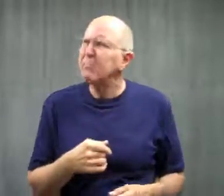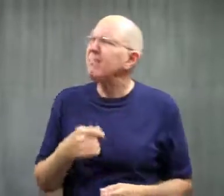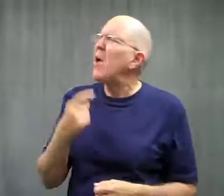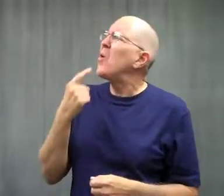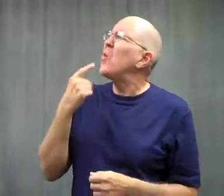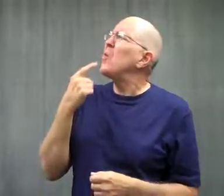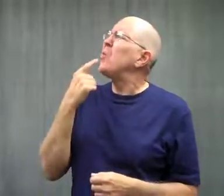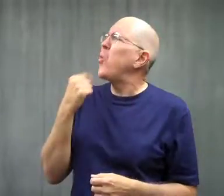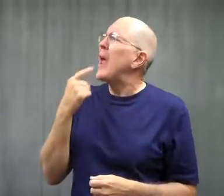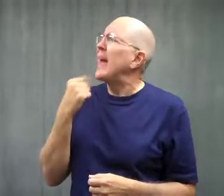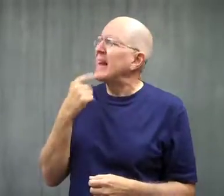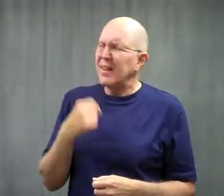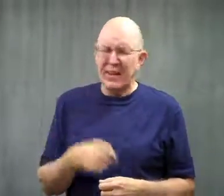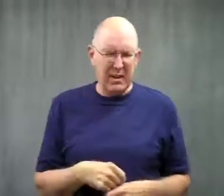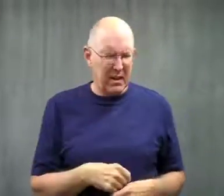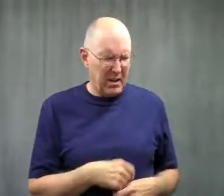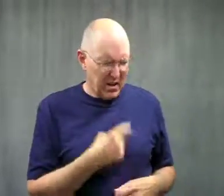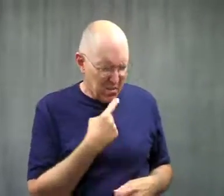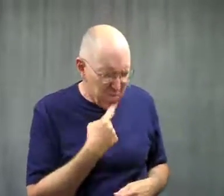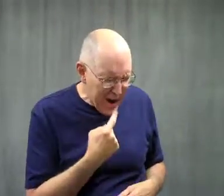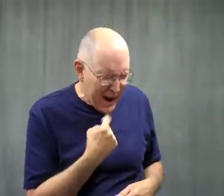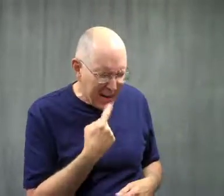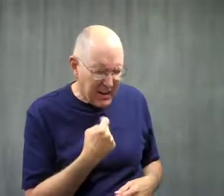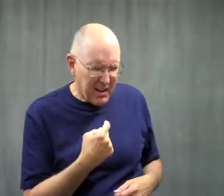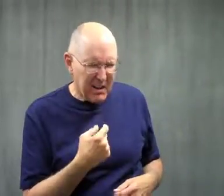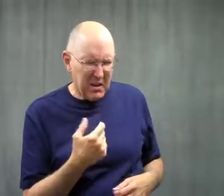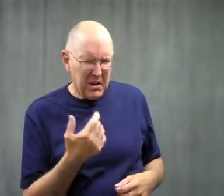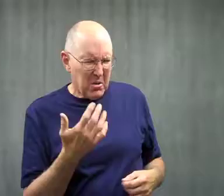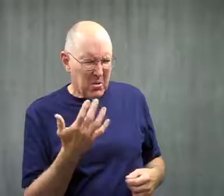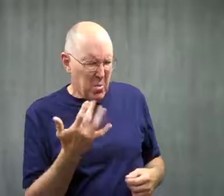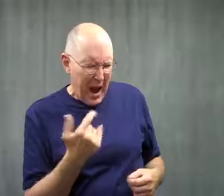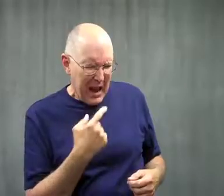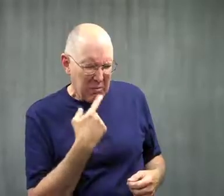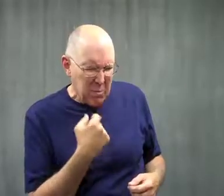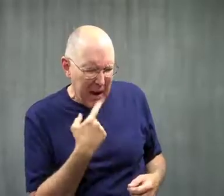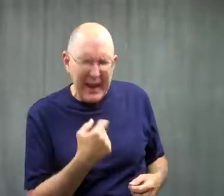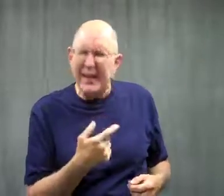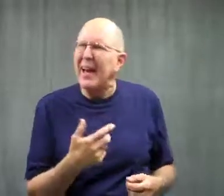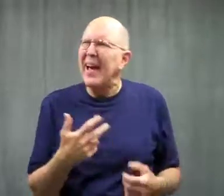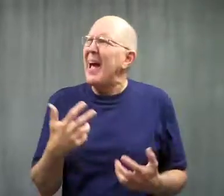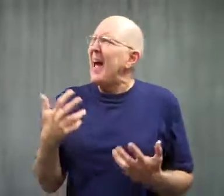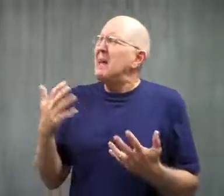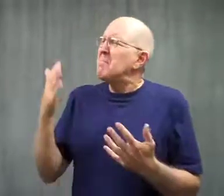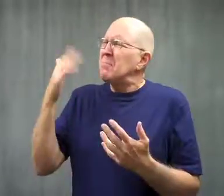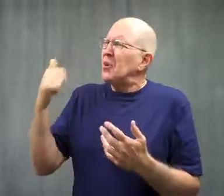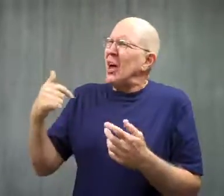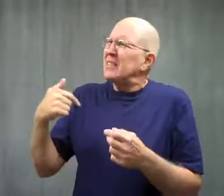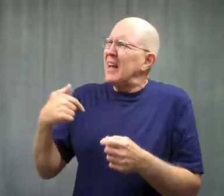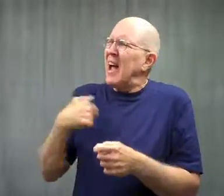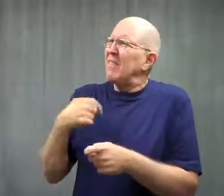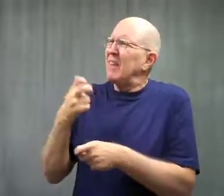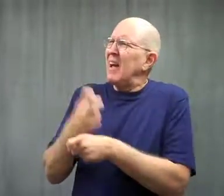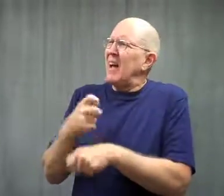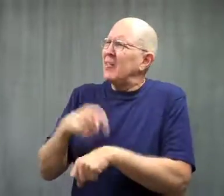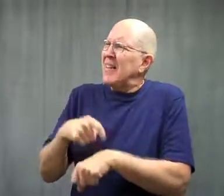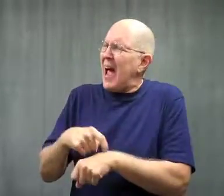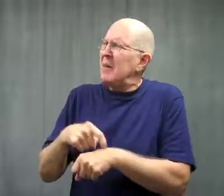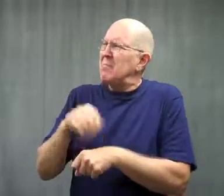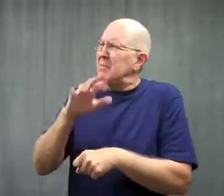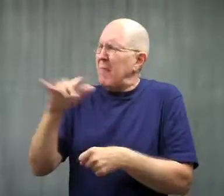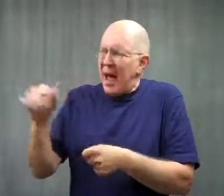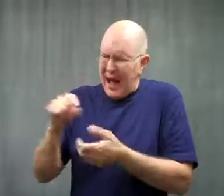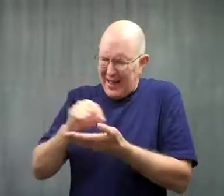The blonde said, "Red."